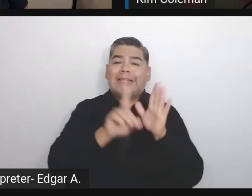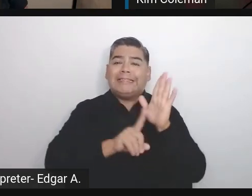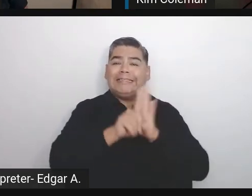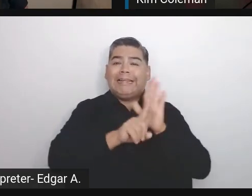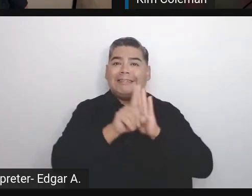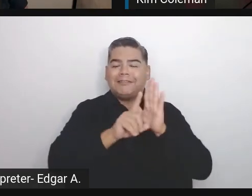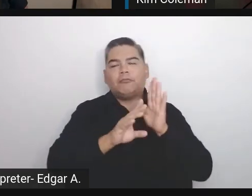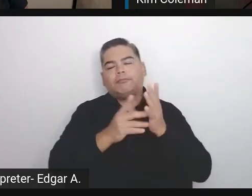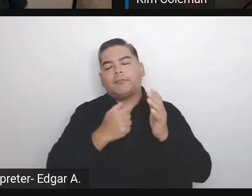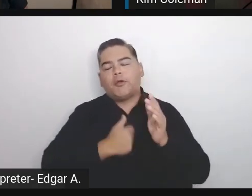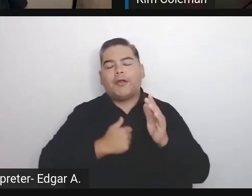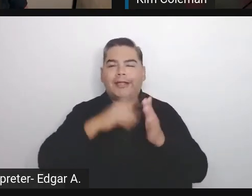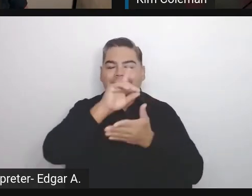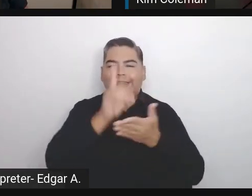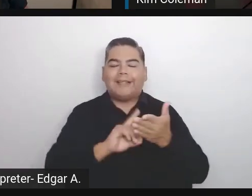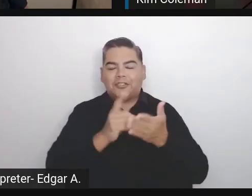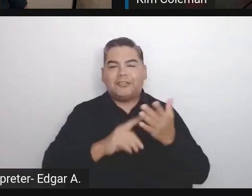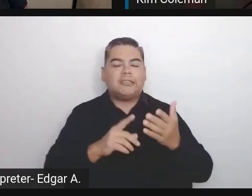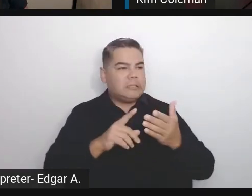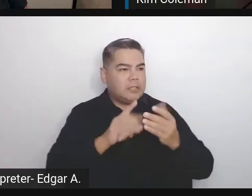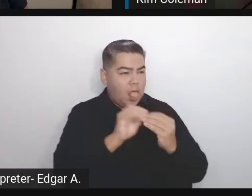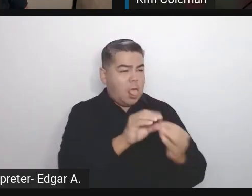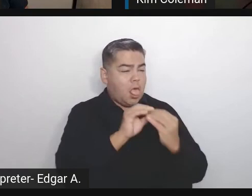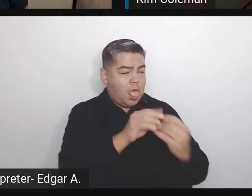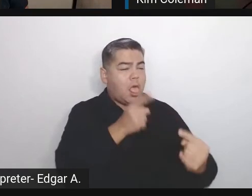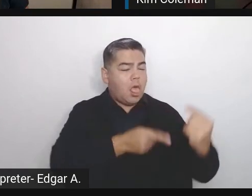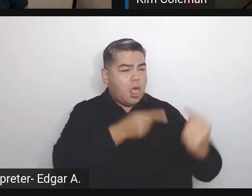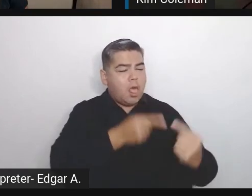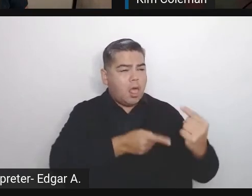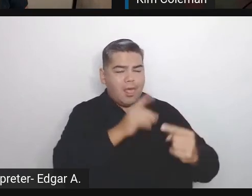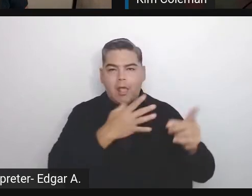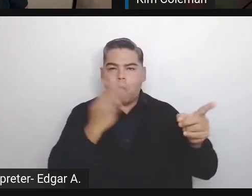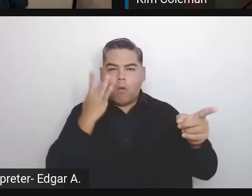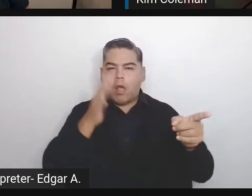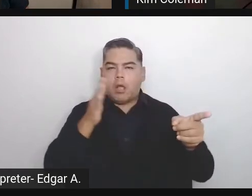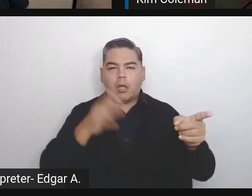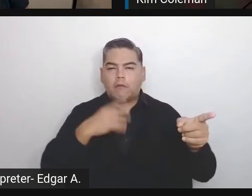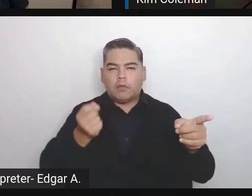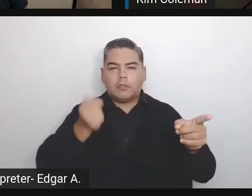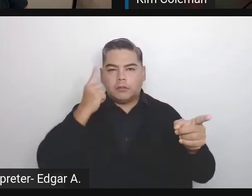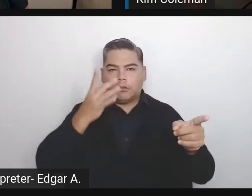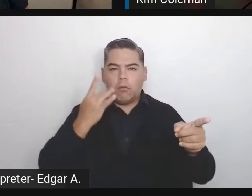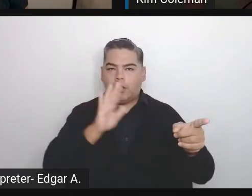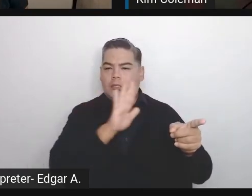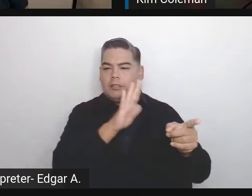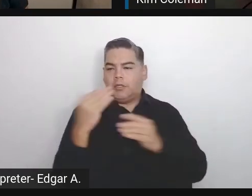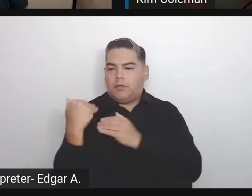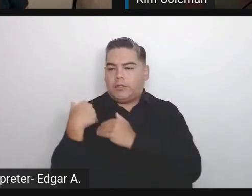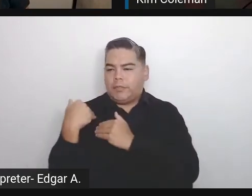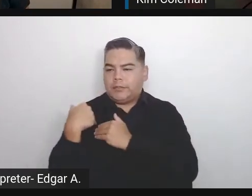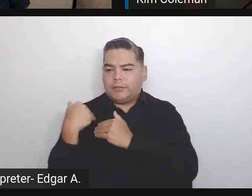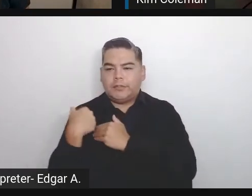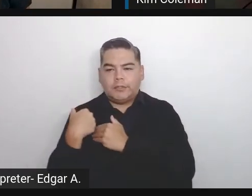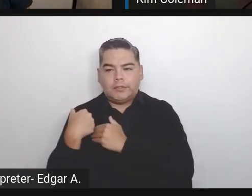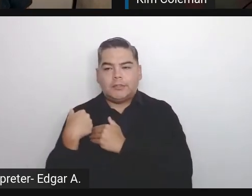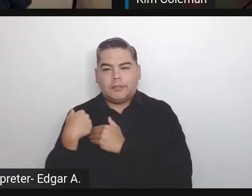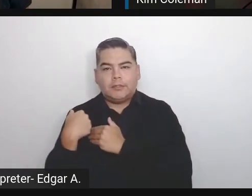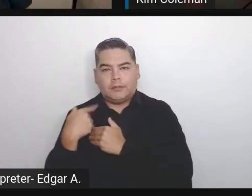because they never understood why it's also their role to think